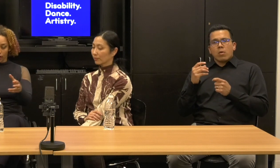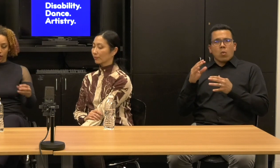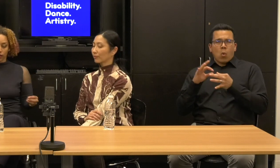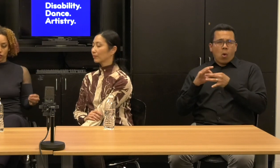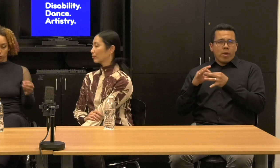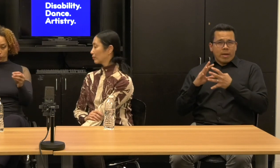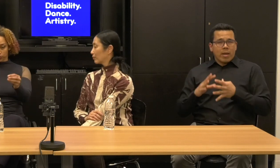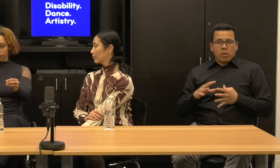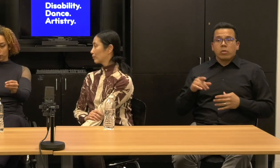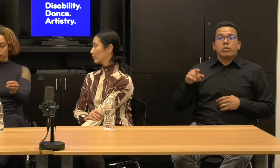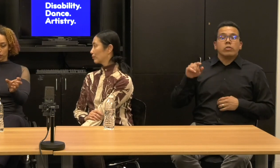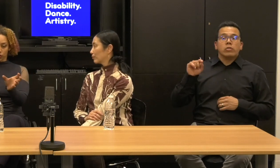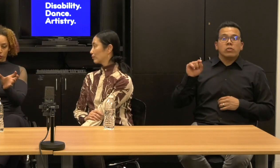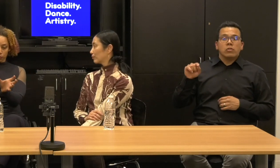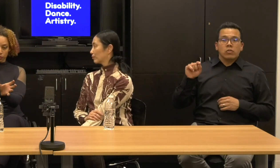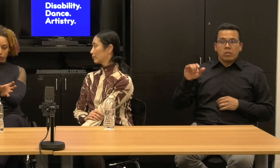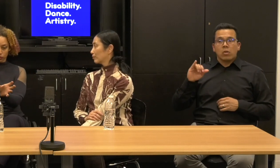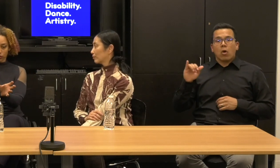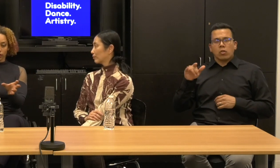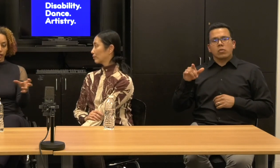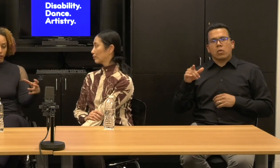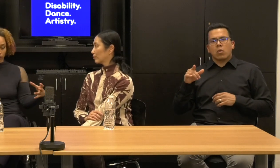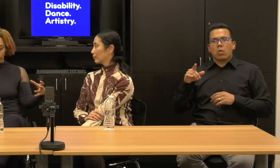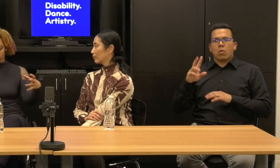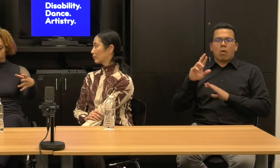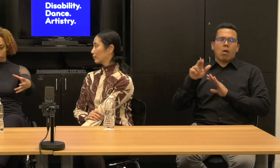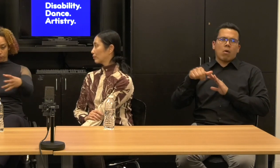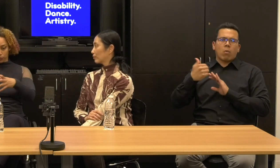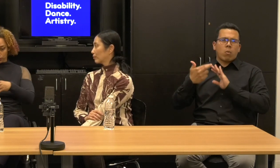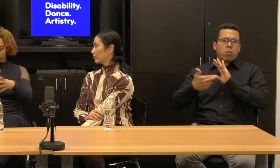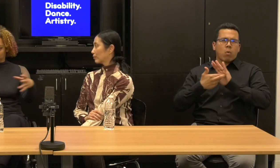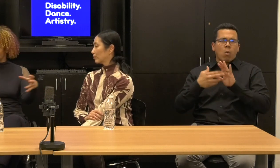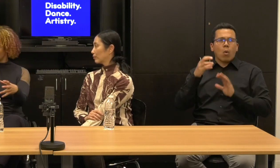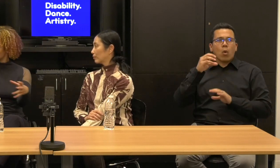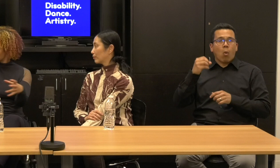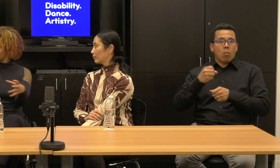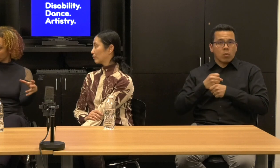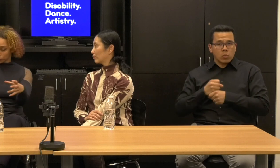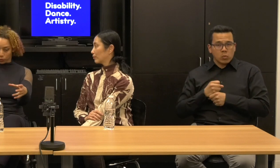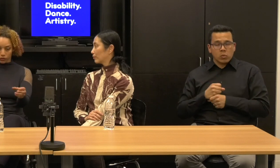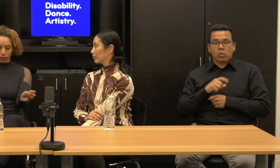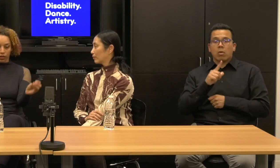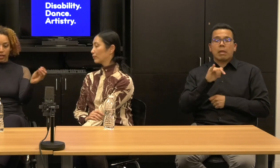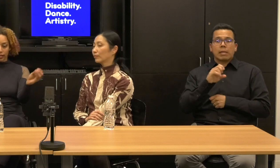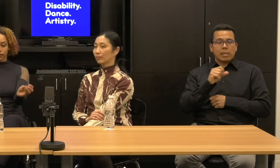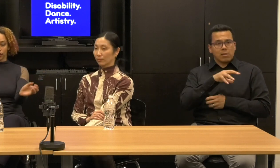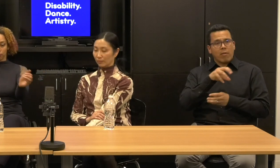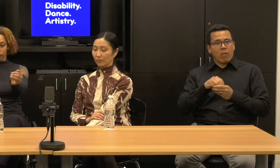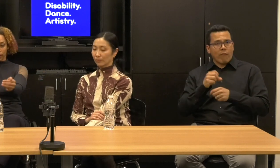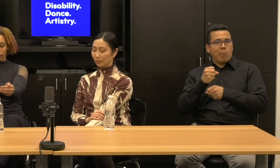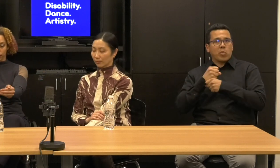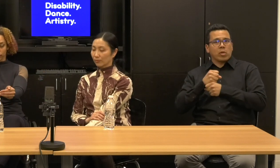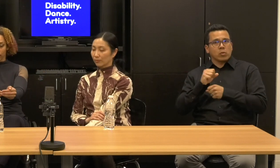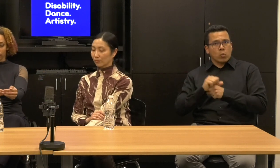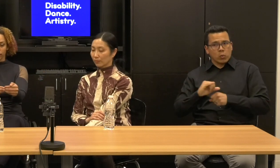And she's also functioning as a co producer. Lisa is doing some of the production work as well. So Lisa and Mariah worked together.